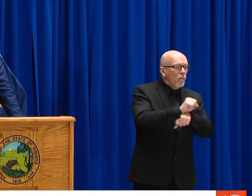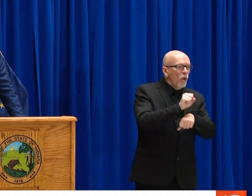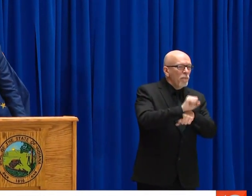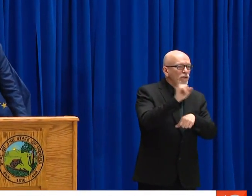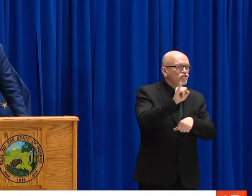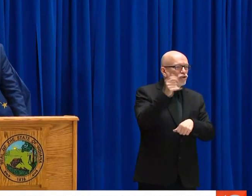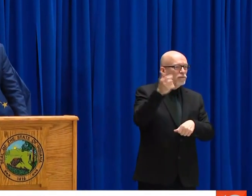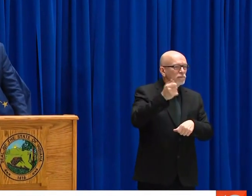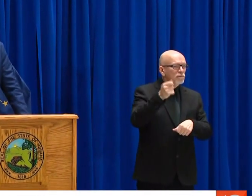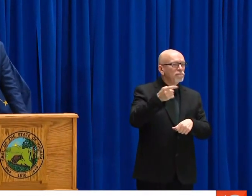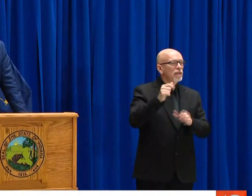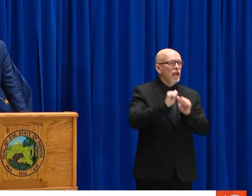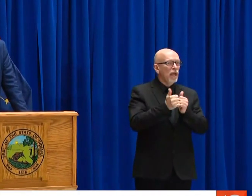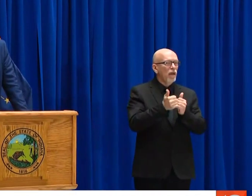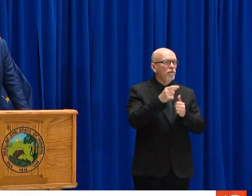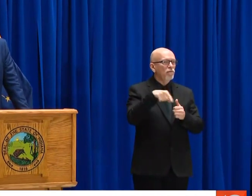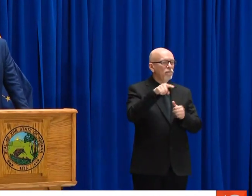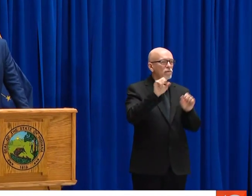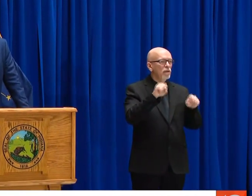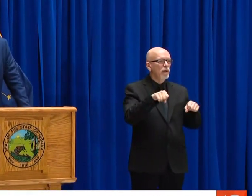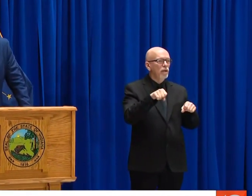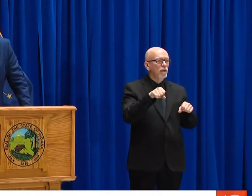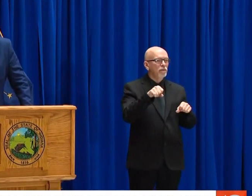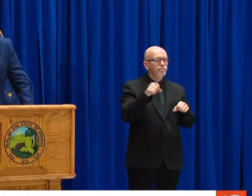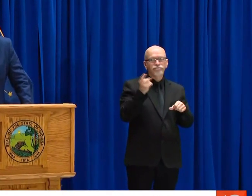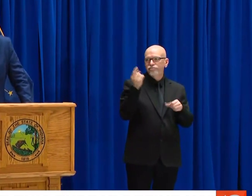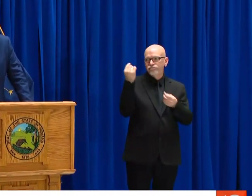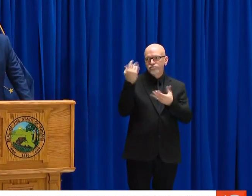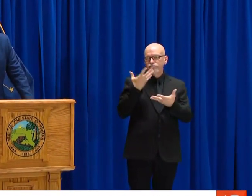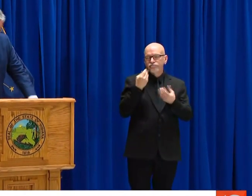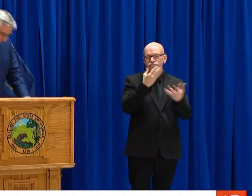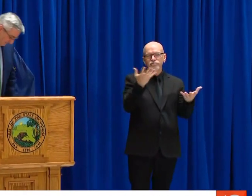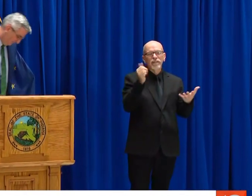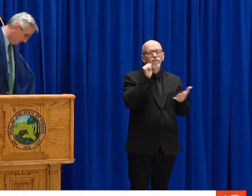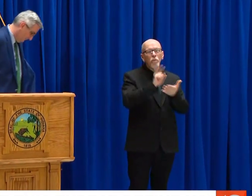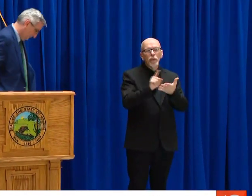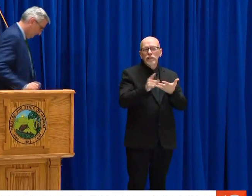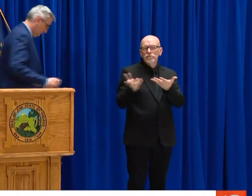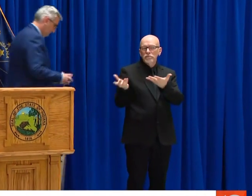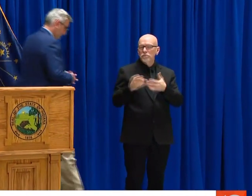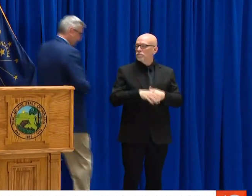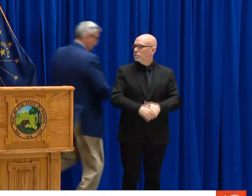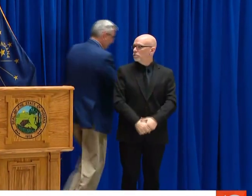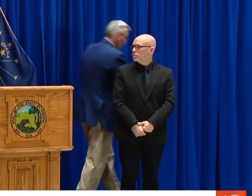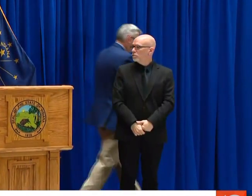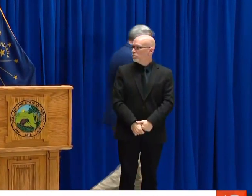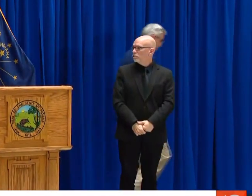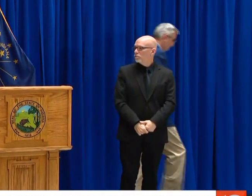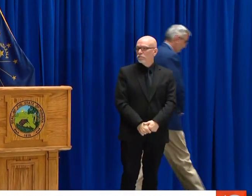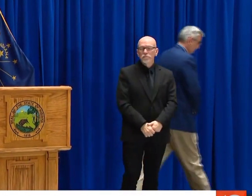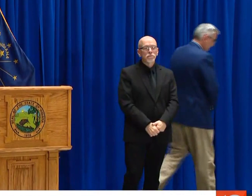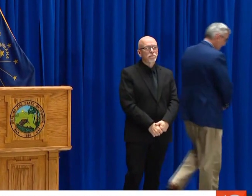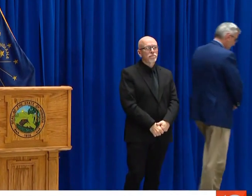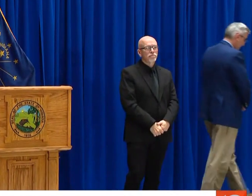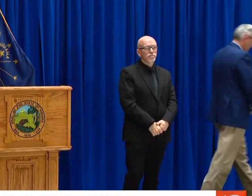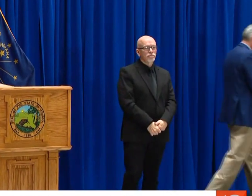YOU WANT TO GIVE US AN UPDATE ON WHERE WE ARE IN TERMS OF UNEMPLOYMENT INSURANCE BENEFITS